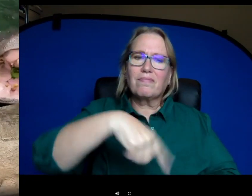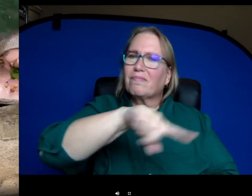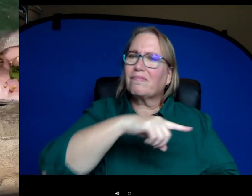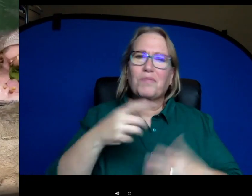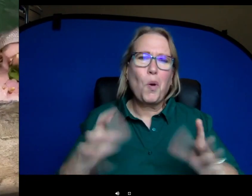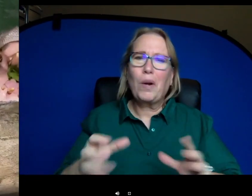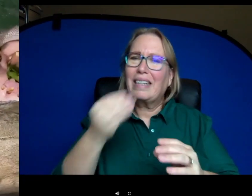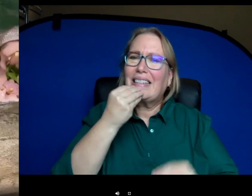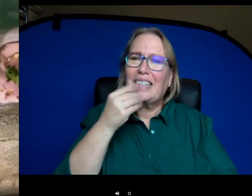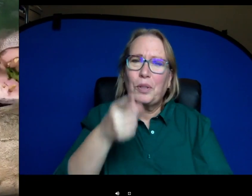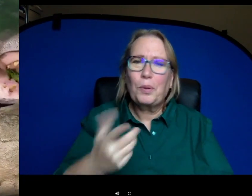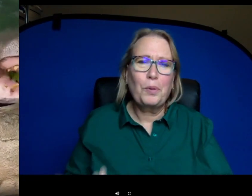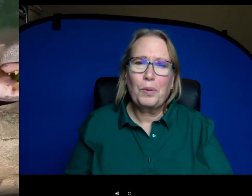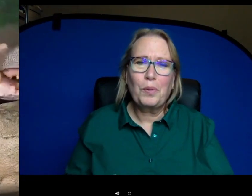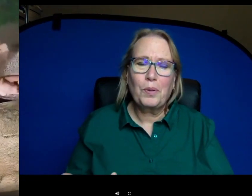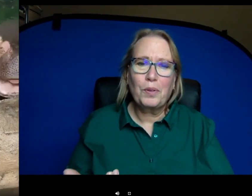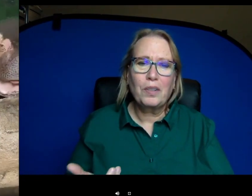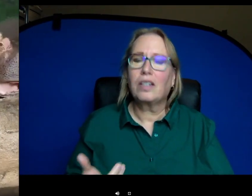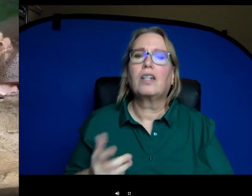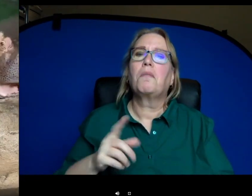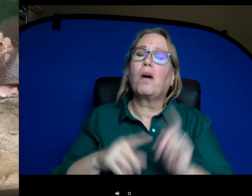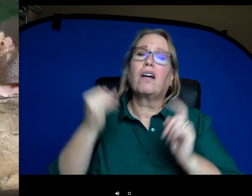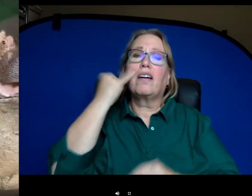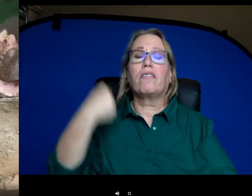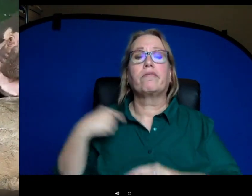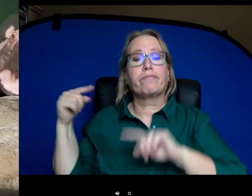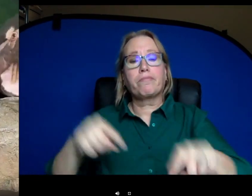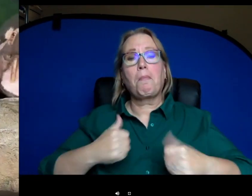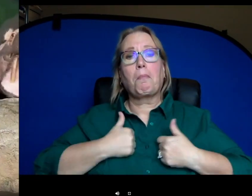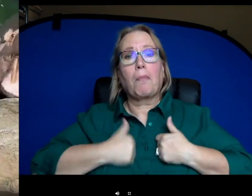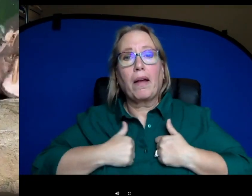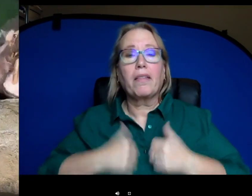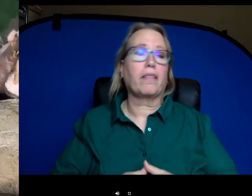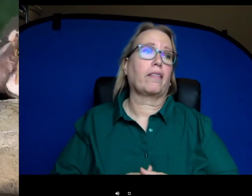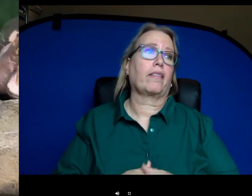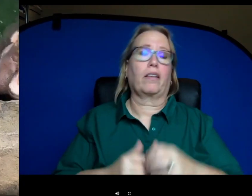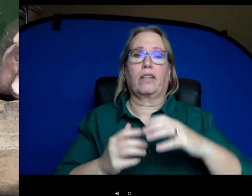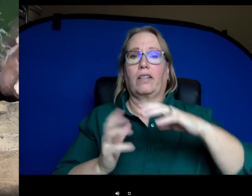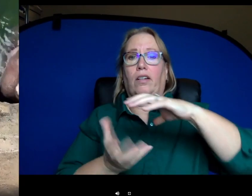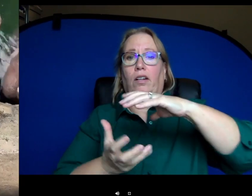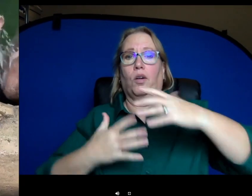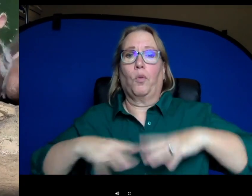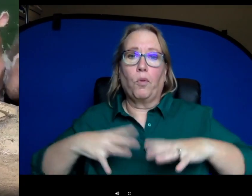eat humans but if you do come there to bathe, do your laundry, go fishing and you